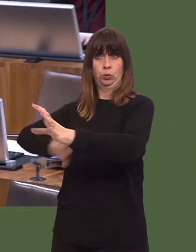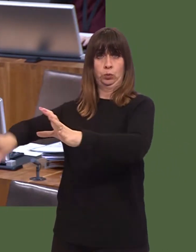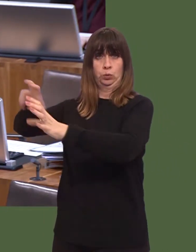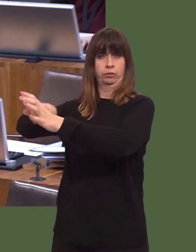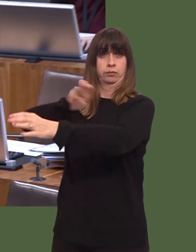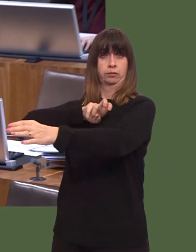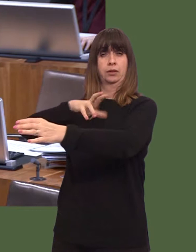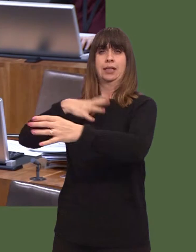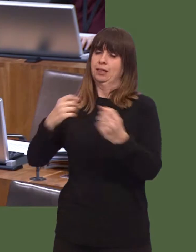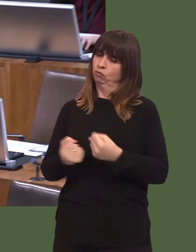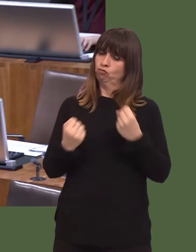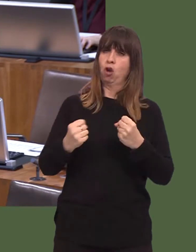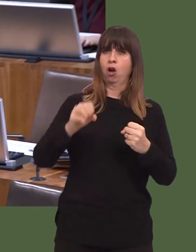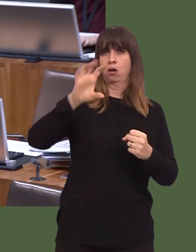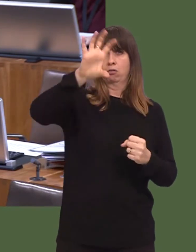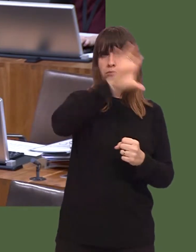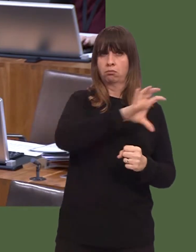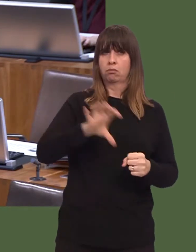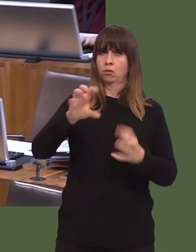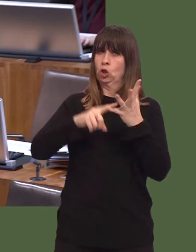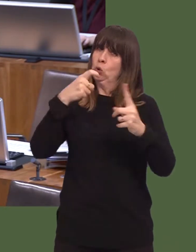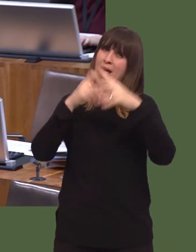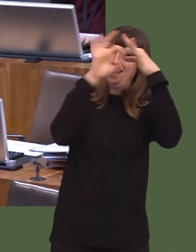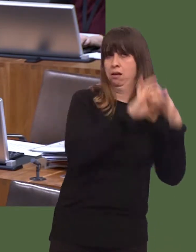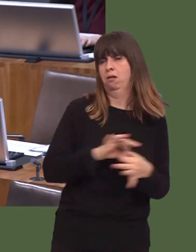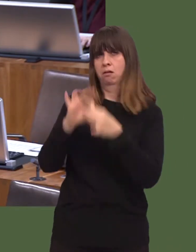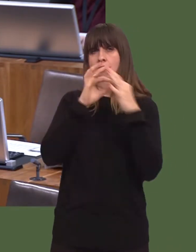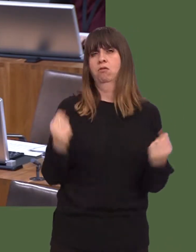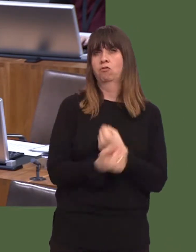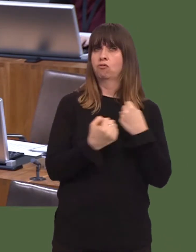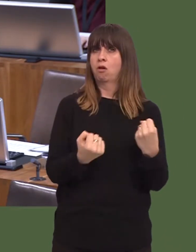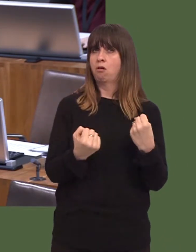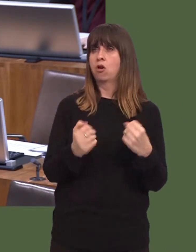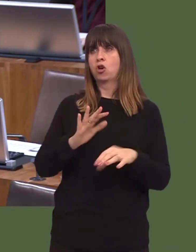the UK, but itís not a case of the UK Government imposing its will in devolved areas on the